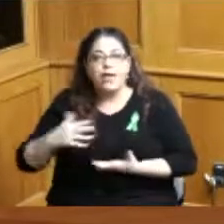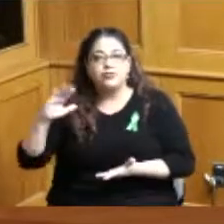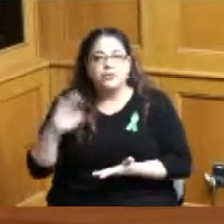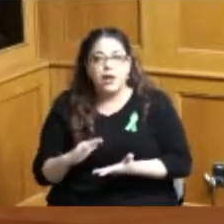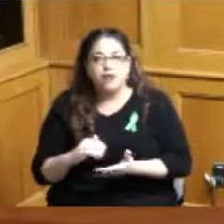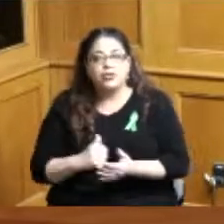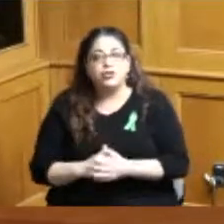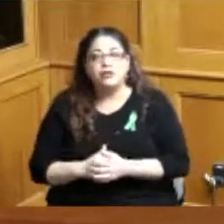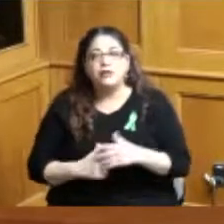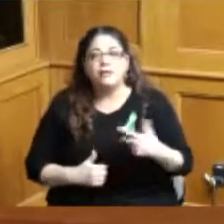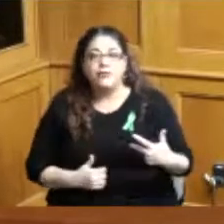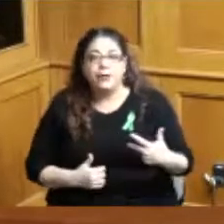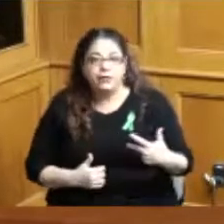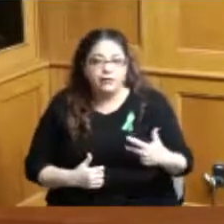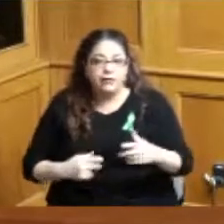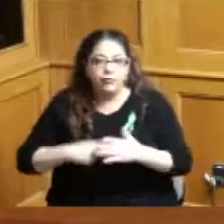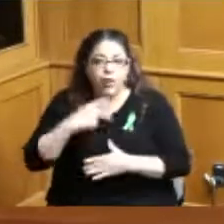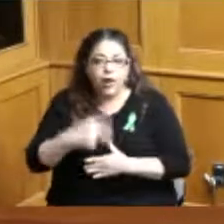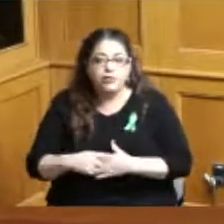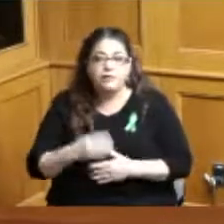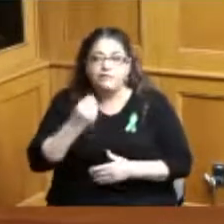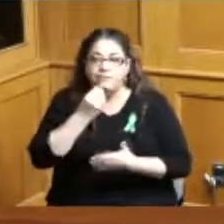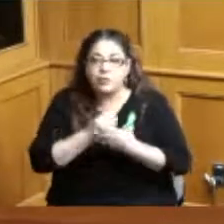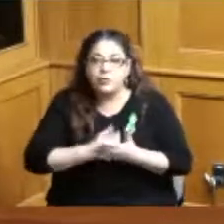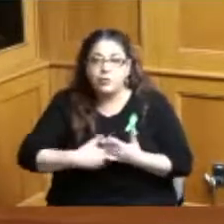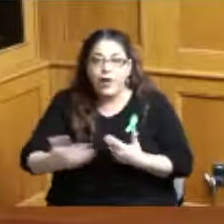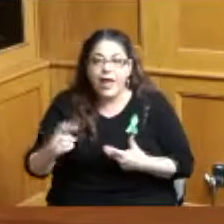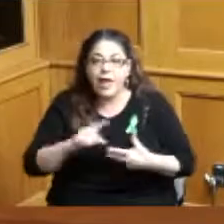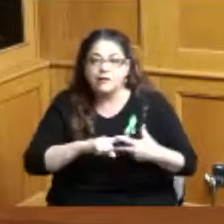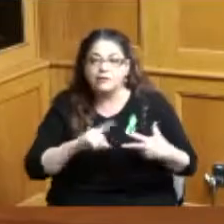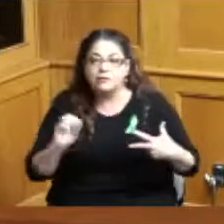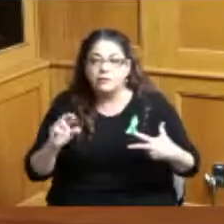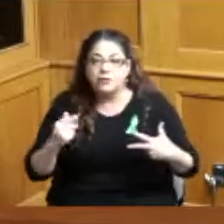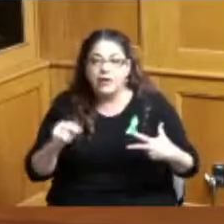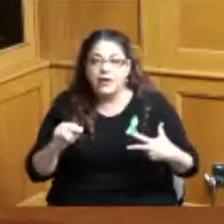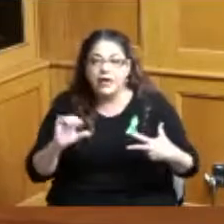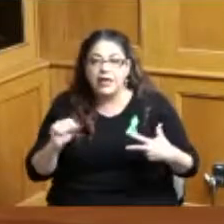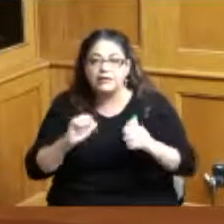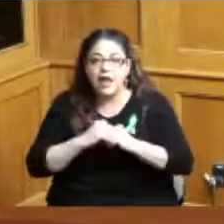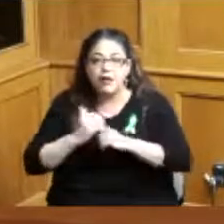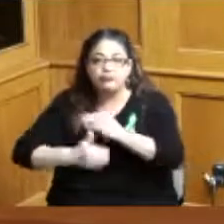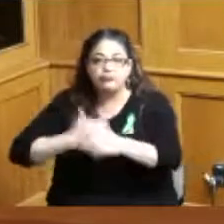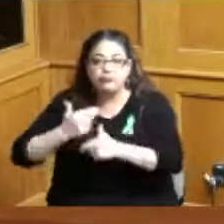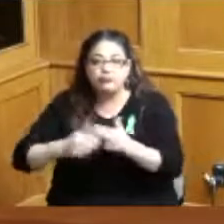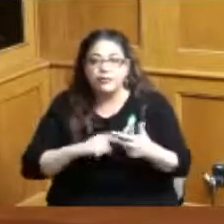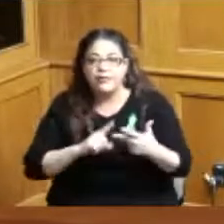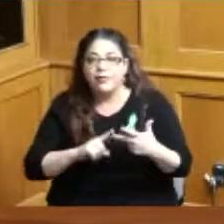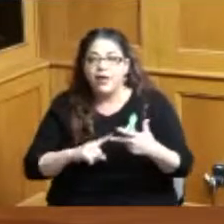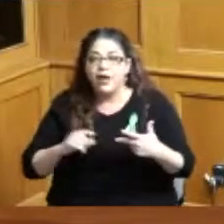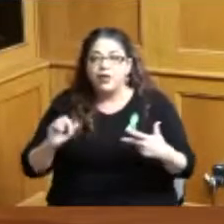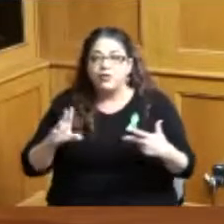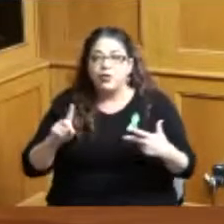projects in food waste organics and and cardboard reducing several hundred hundred tons of waste a